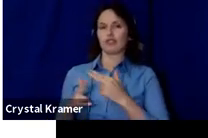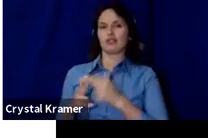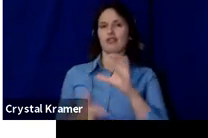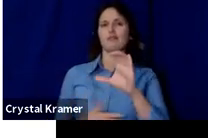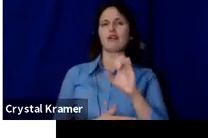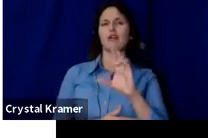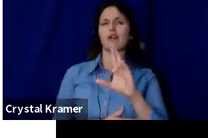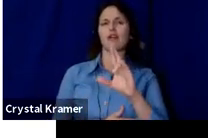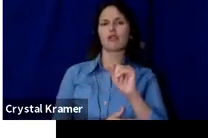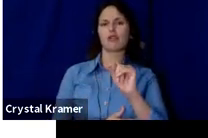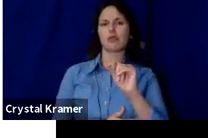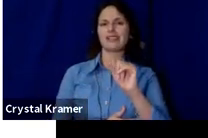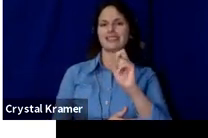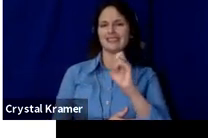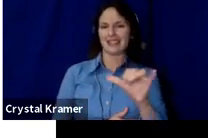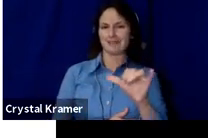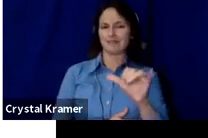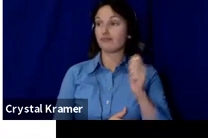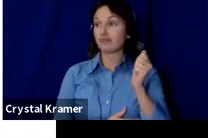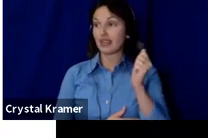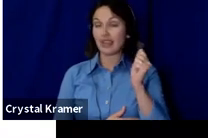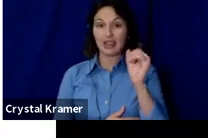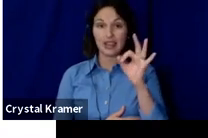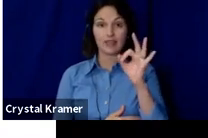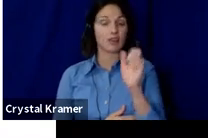to contact us after the webinar.